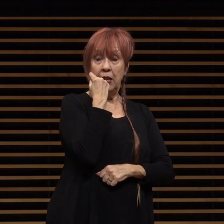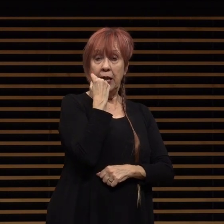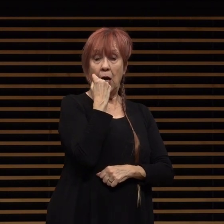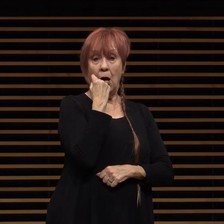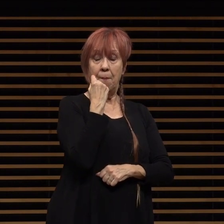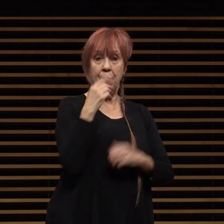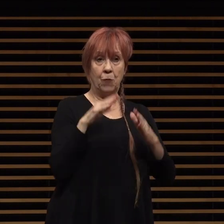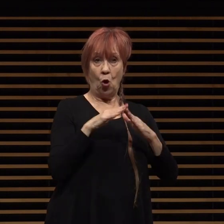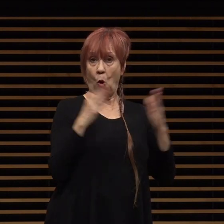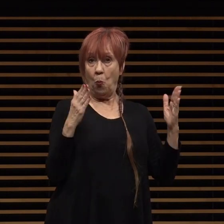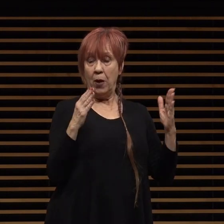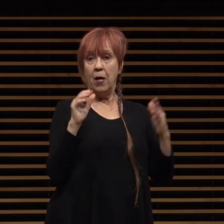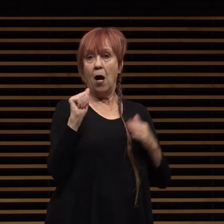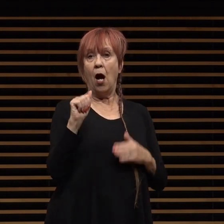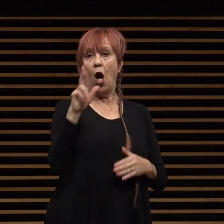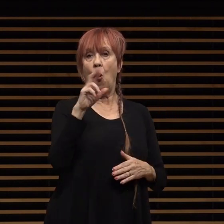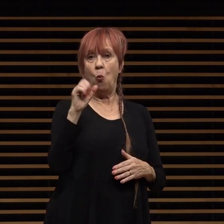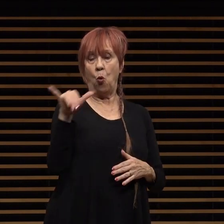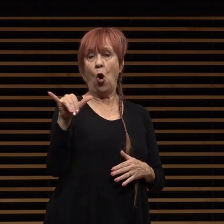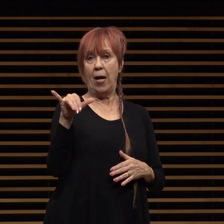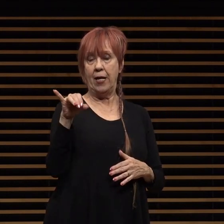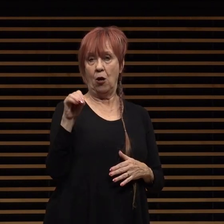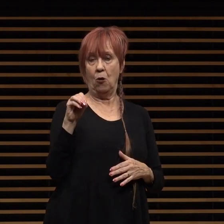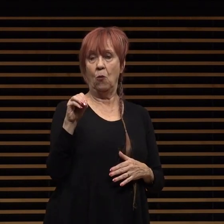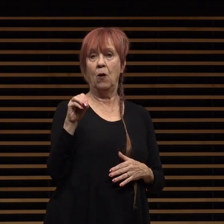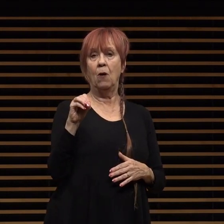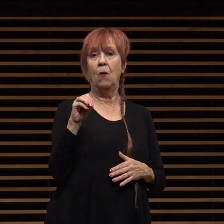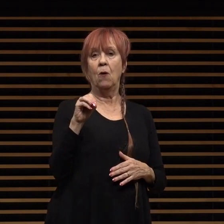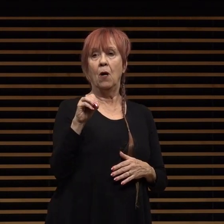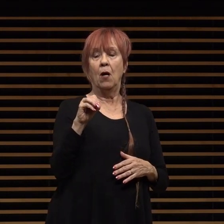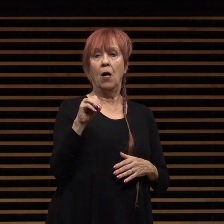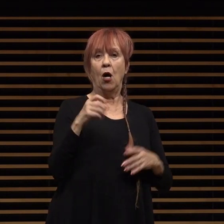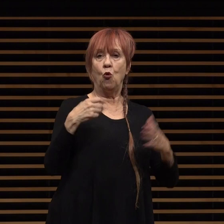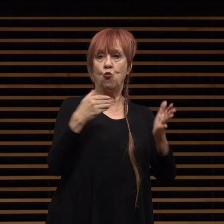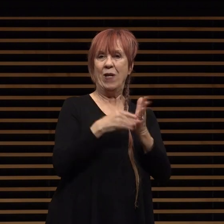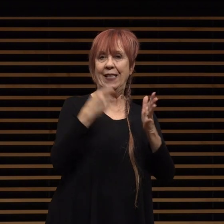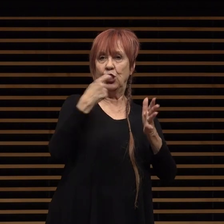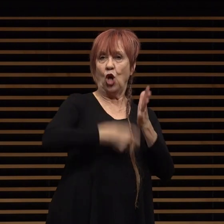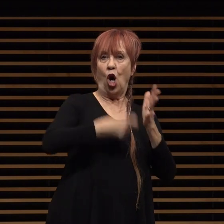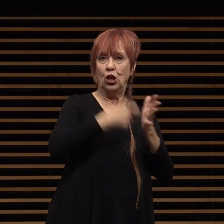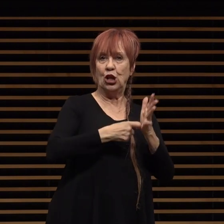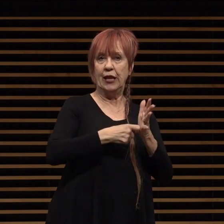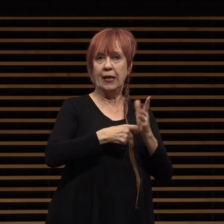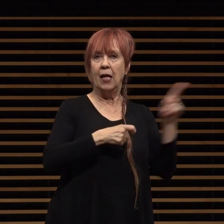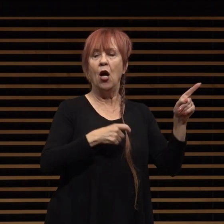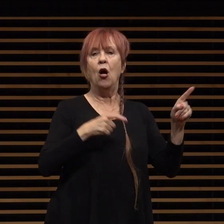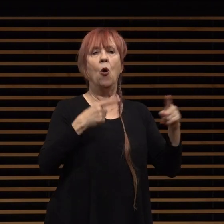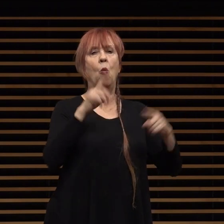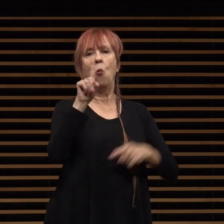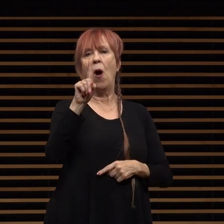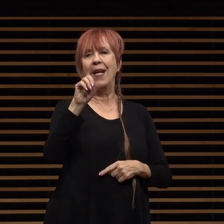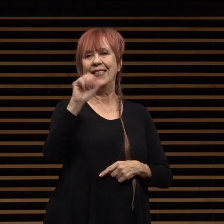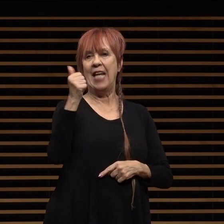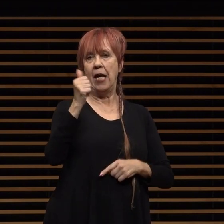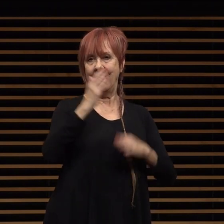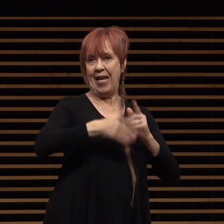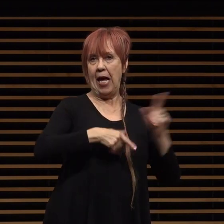opened arroyo ev charging depot at the 110 pasadis this is pasadena's second